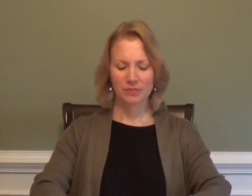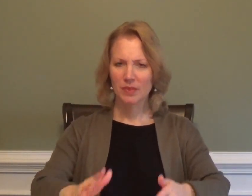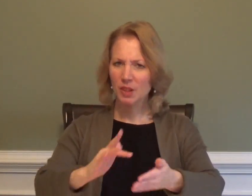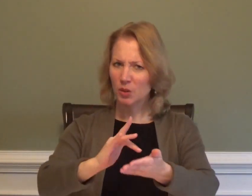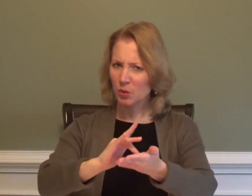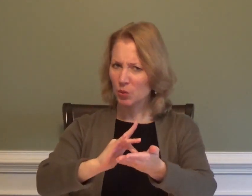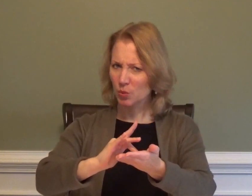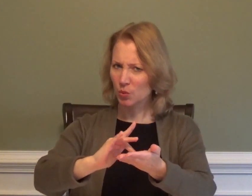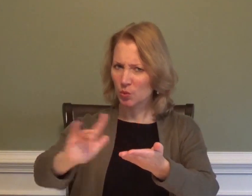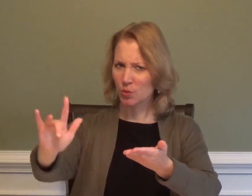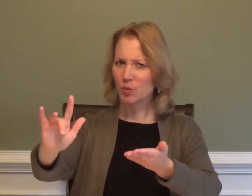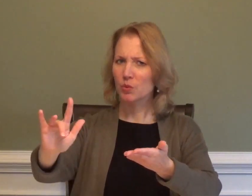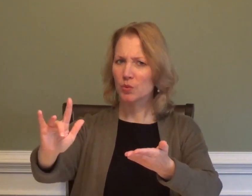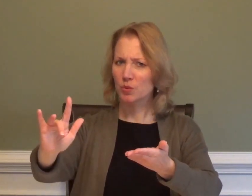RUDE